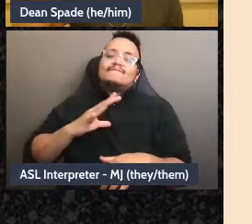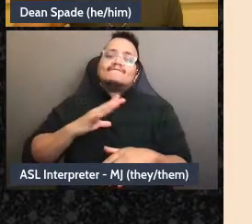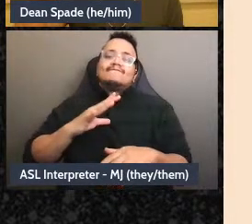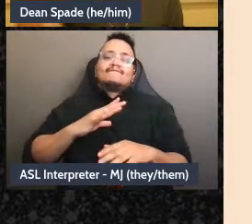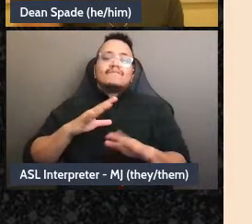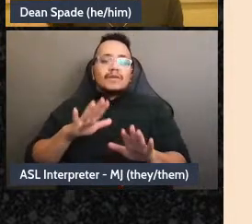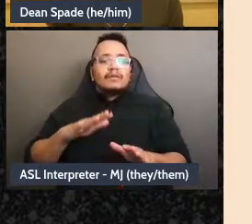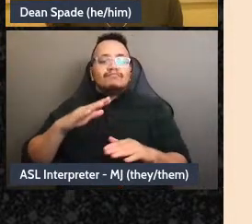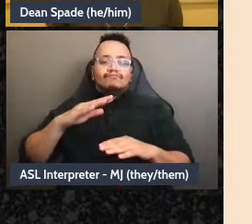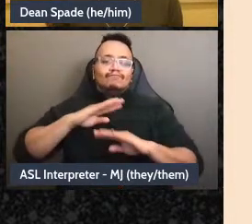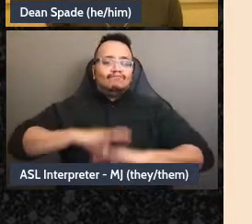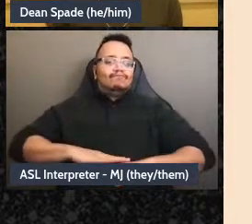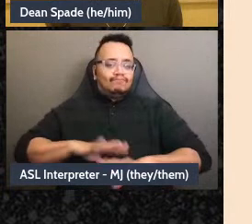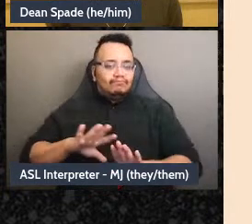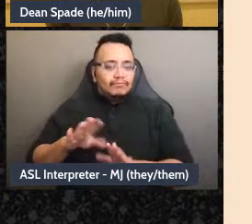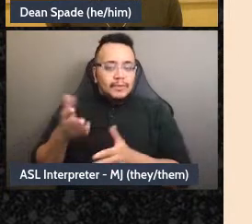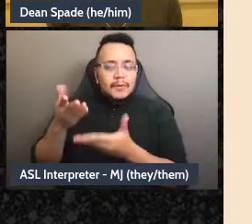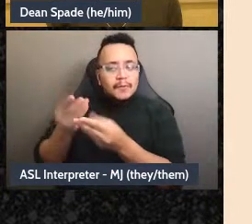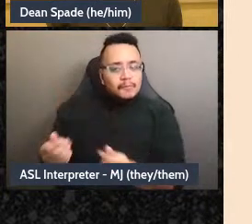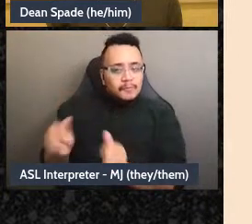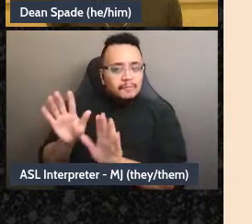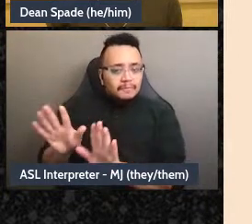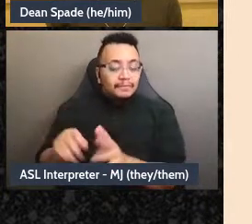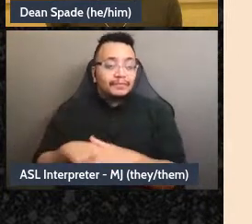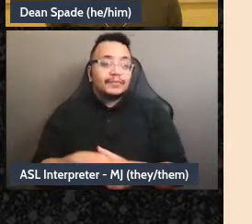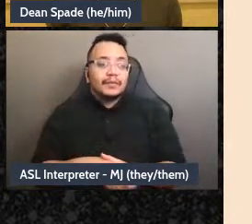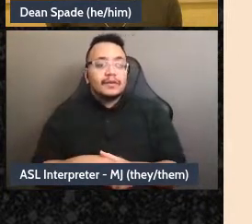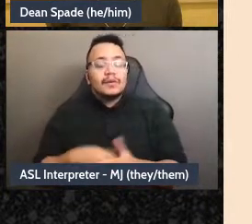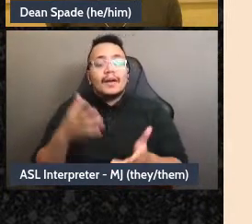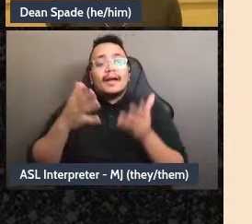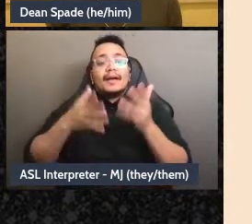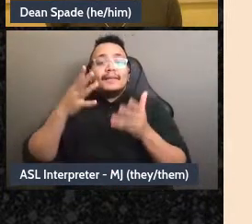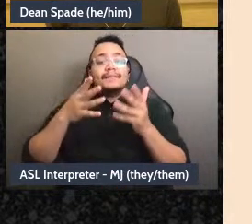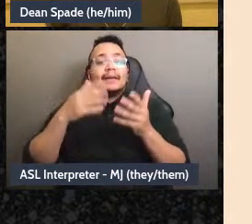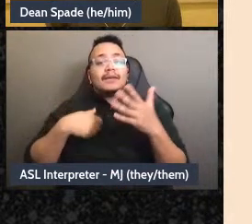it might help me keep the best entrance of the group at the center which is what allows consensus